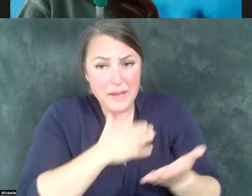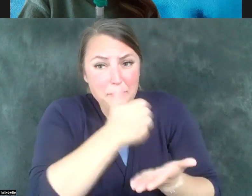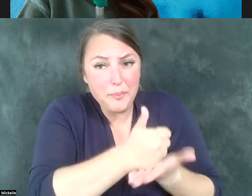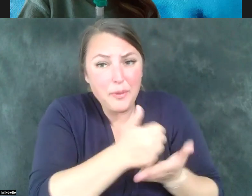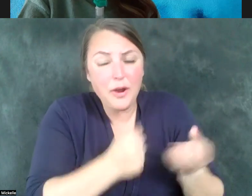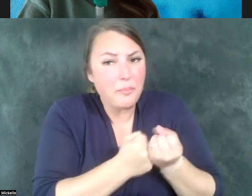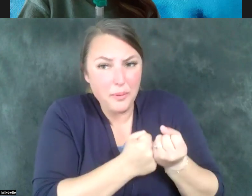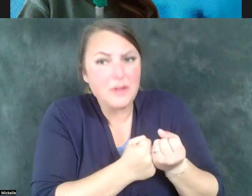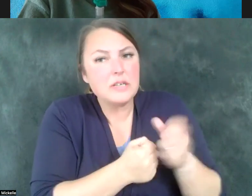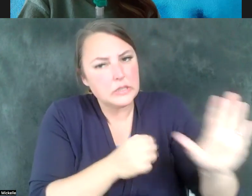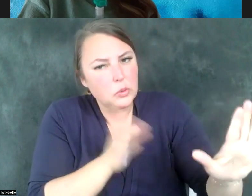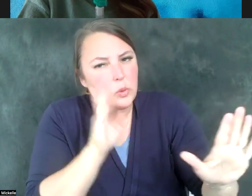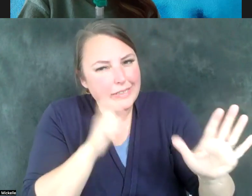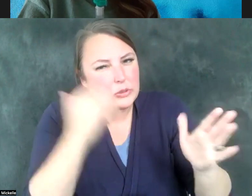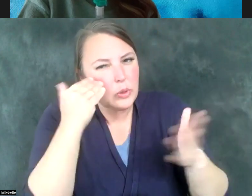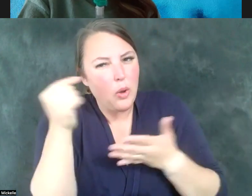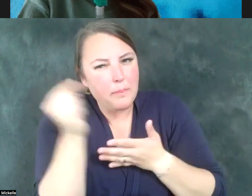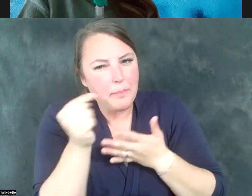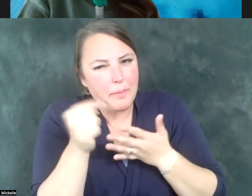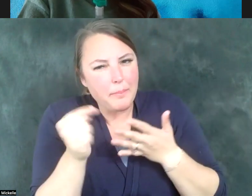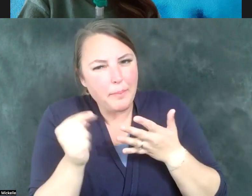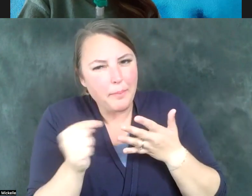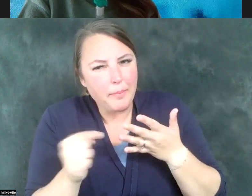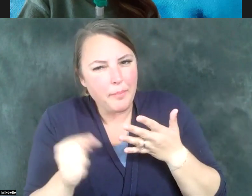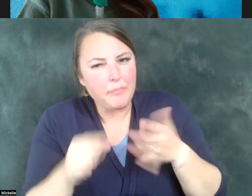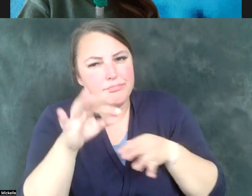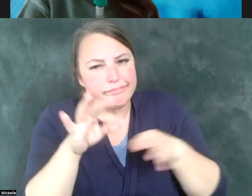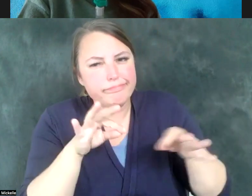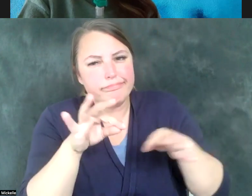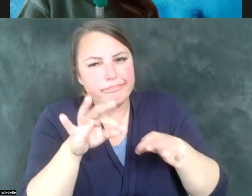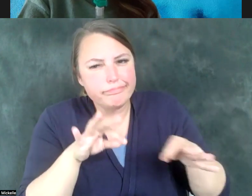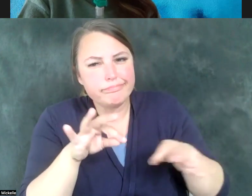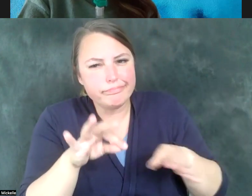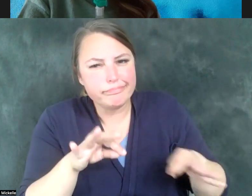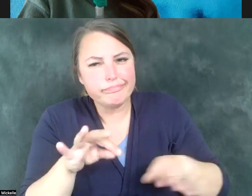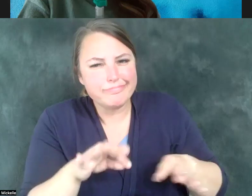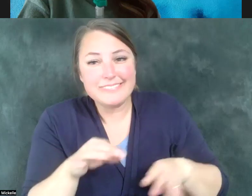sensitive about these things. And just in a torrent of information, she told me all